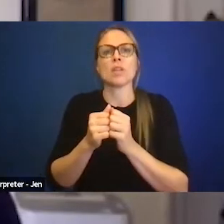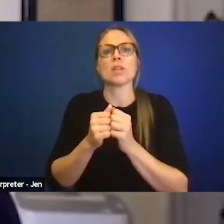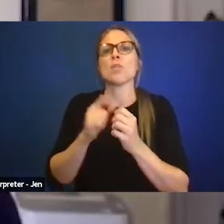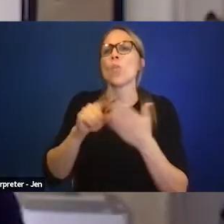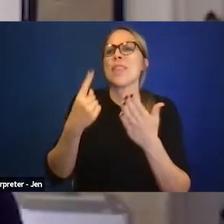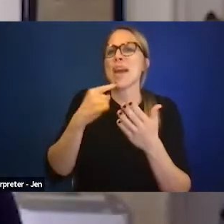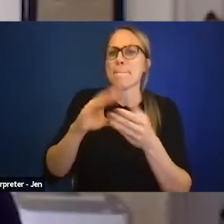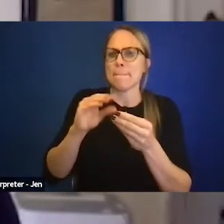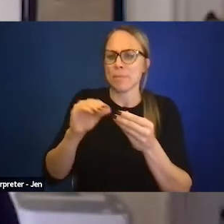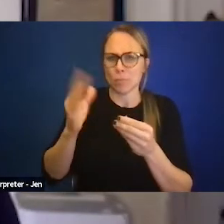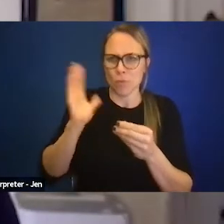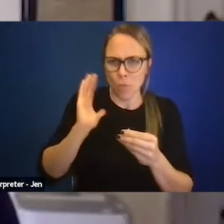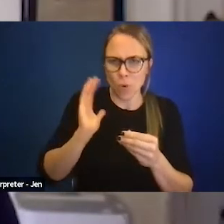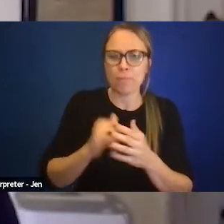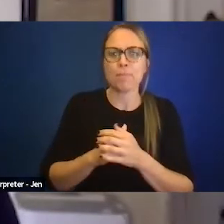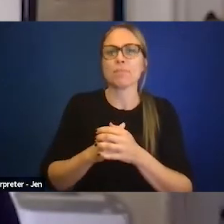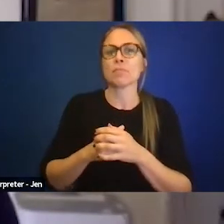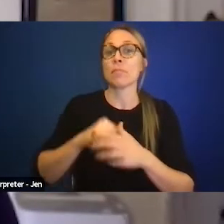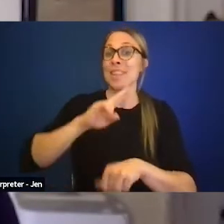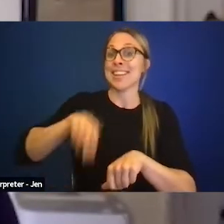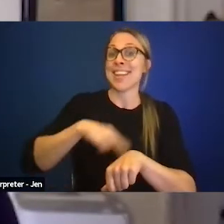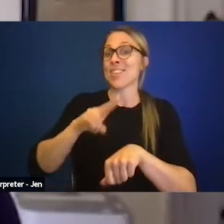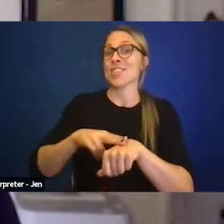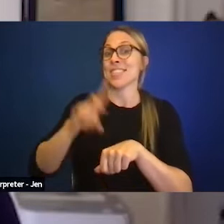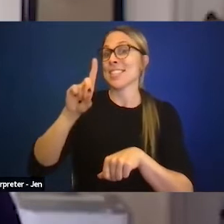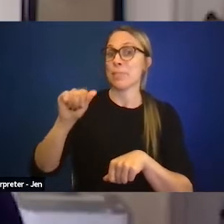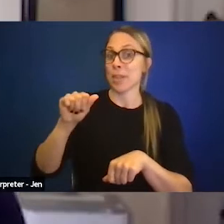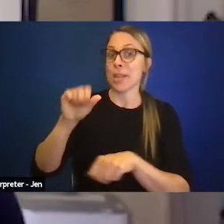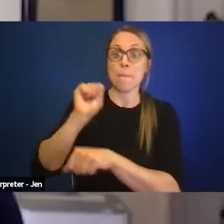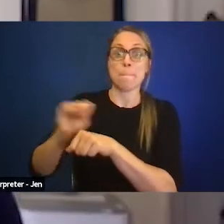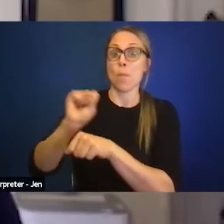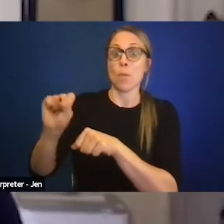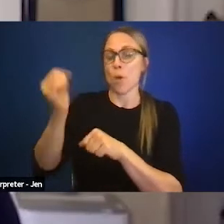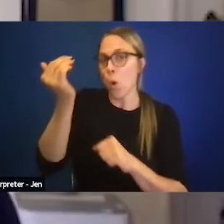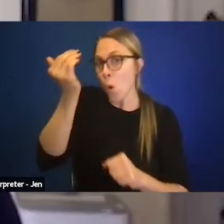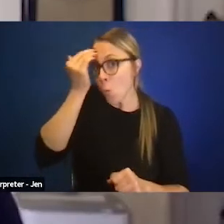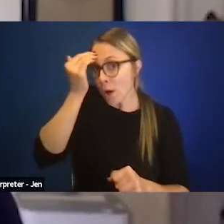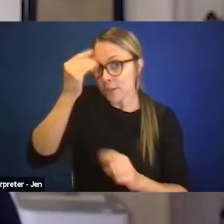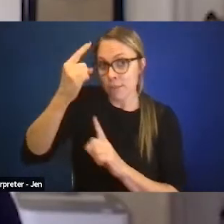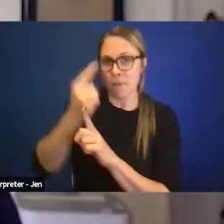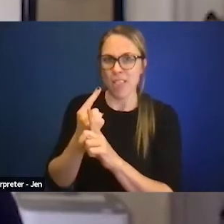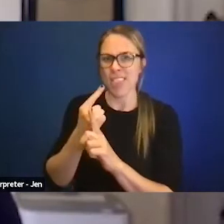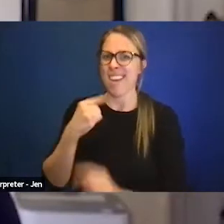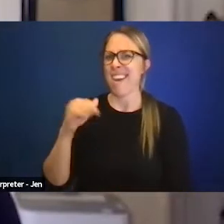is National Disability Employment Awareness Month, A, we should get rid of the word awareness